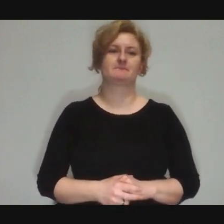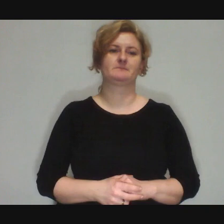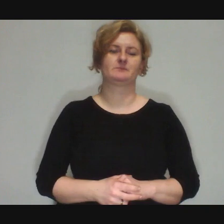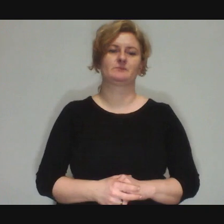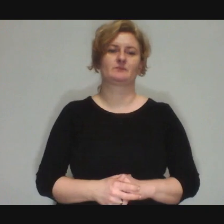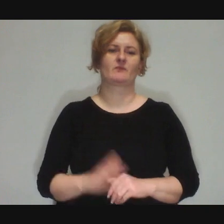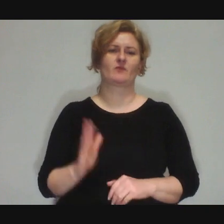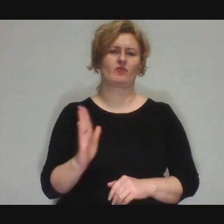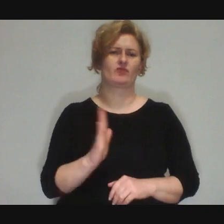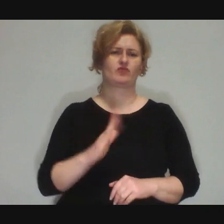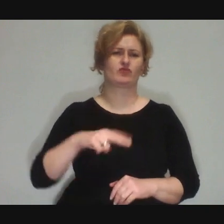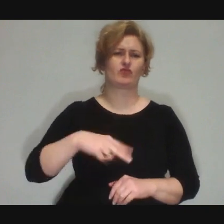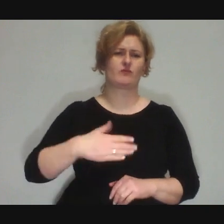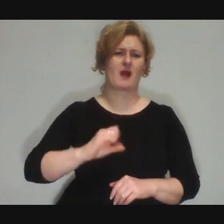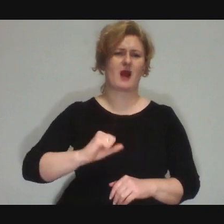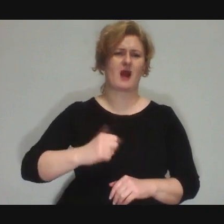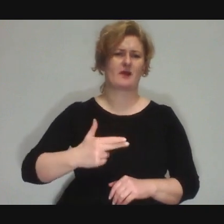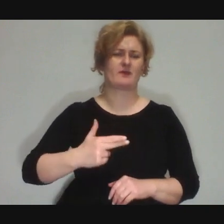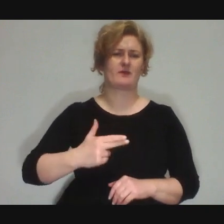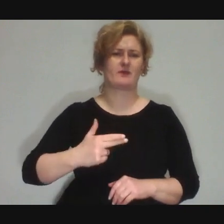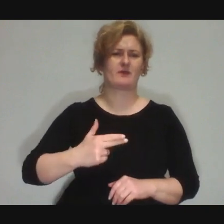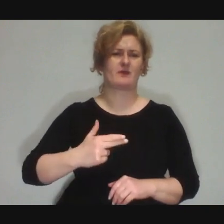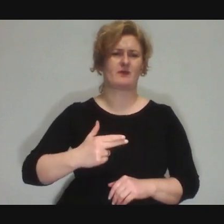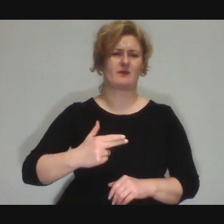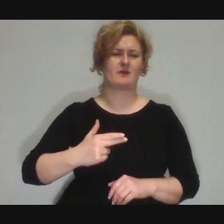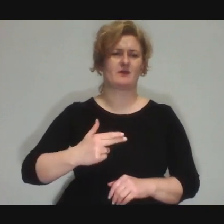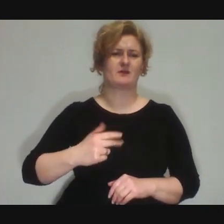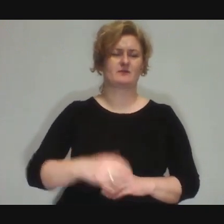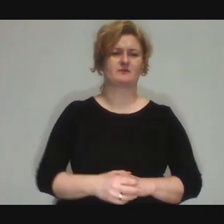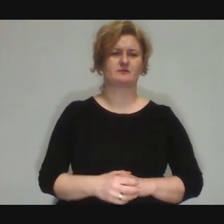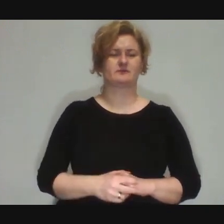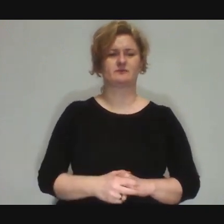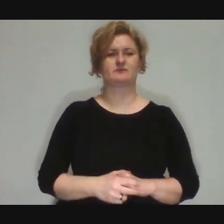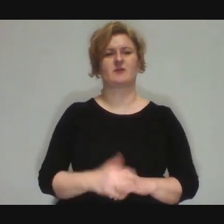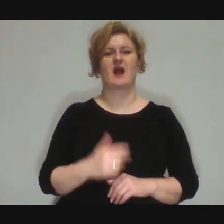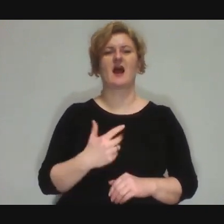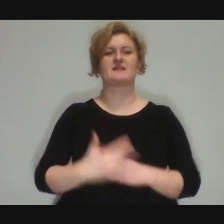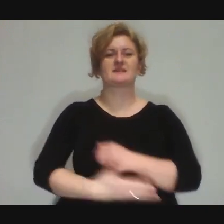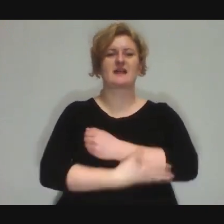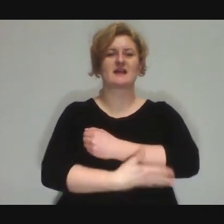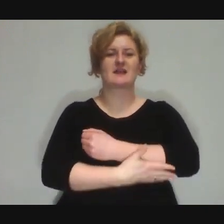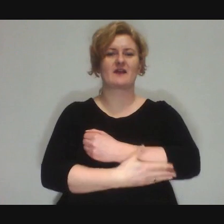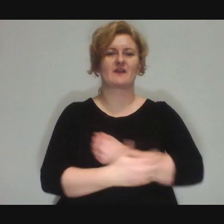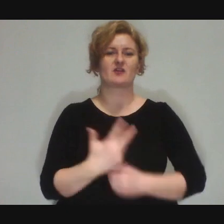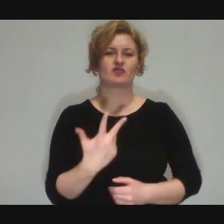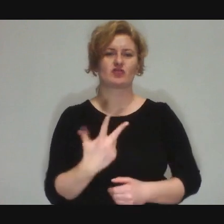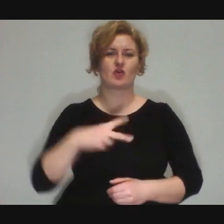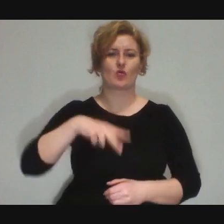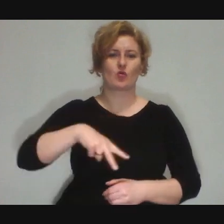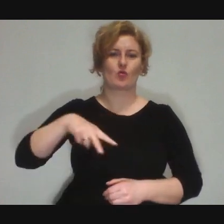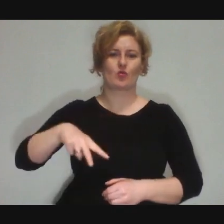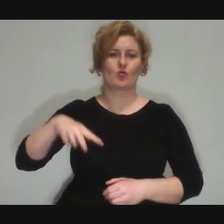Marek: Advertising culture, making it available, making it accessible. Ahh! I remember! Good!